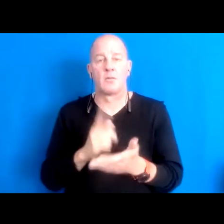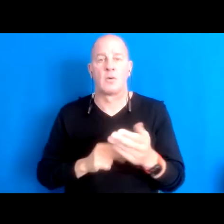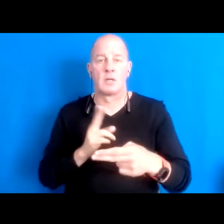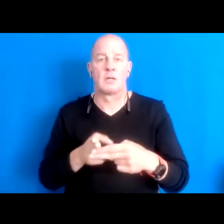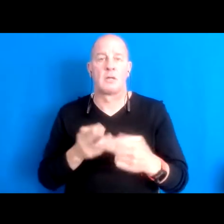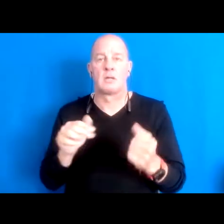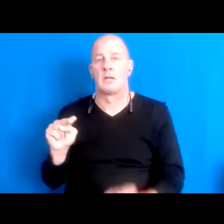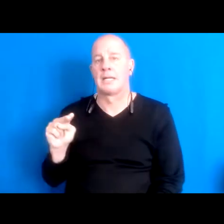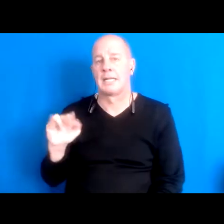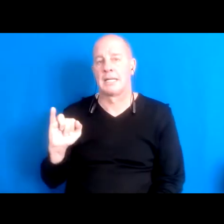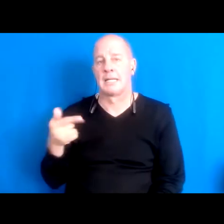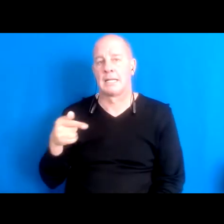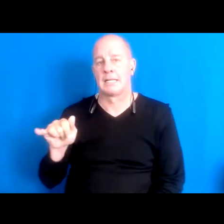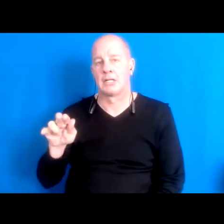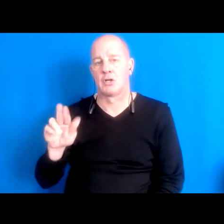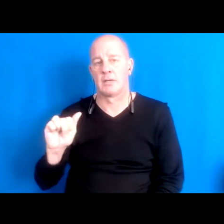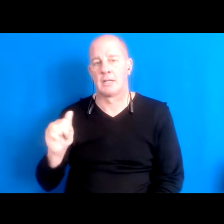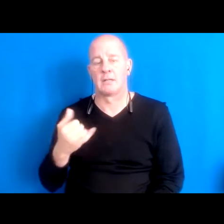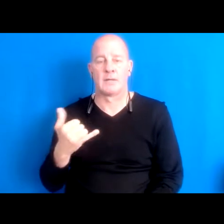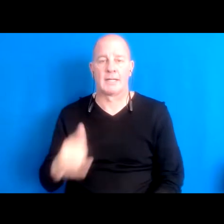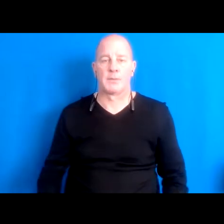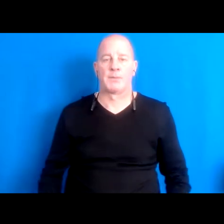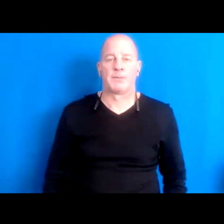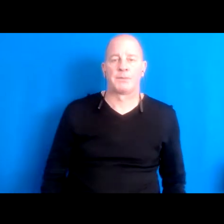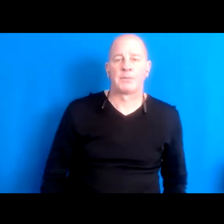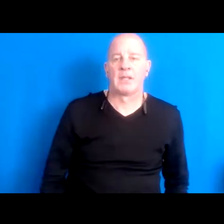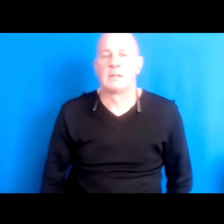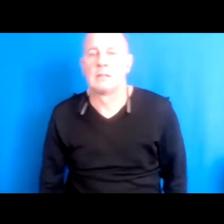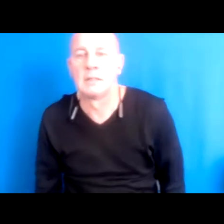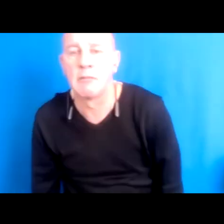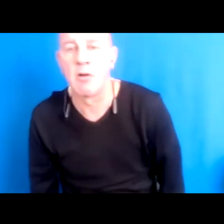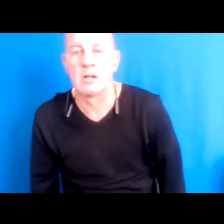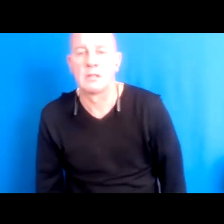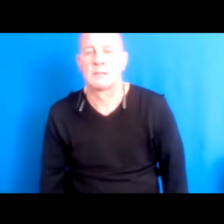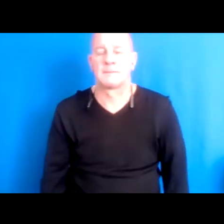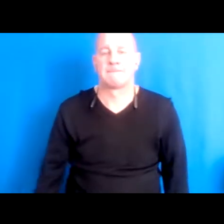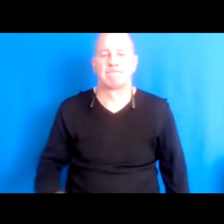16:09:49 Currently, and 16:09:53 in this particular moment when I